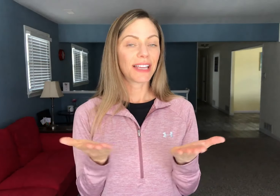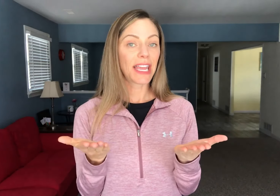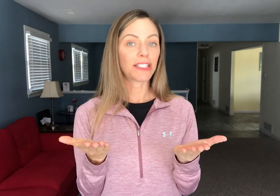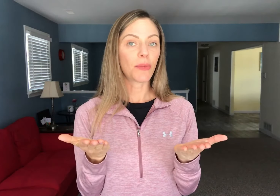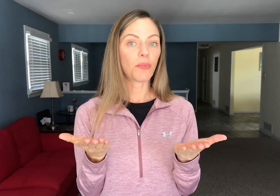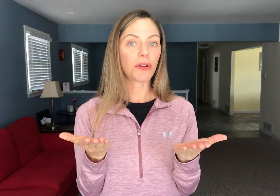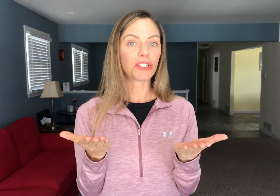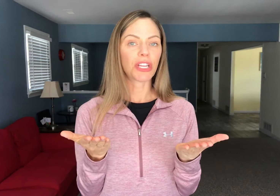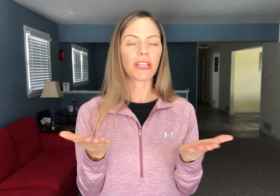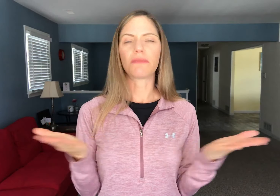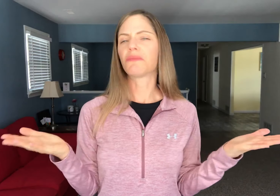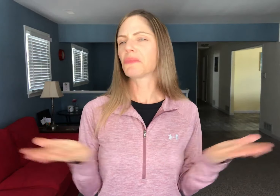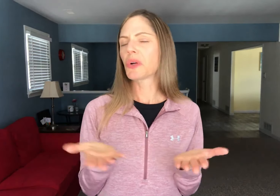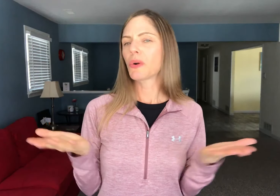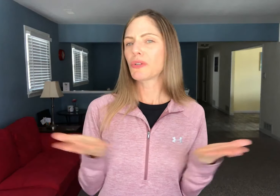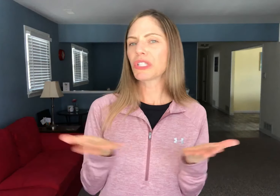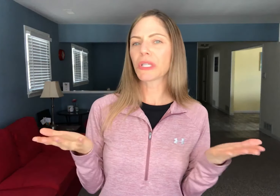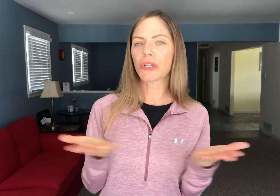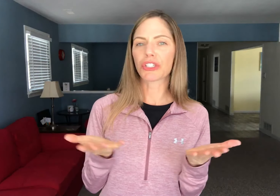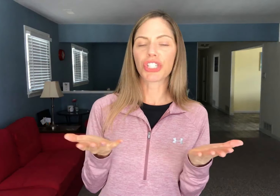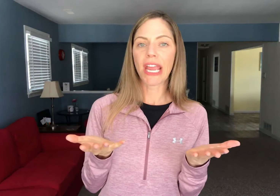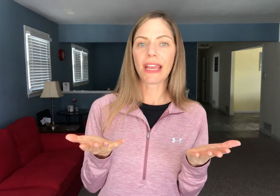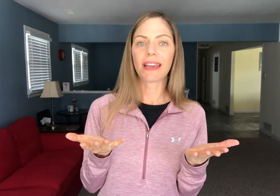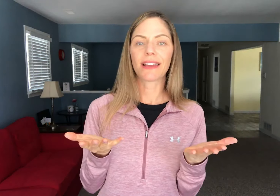Again, double motion or just a little shake.